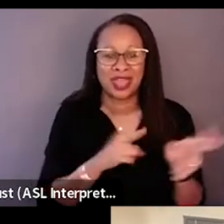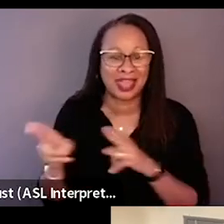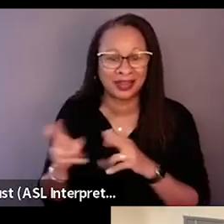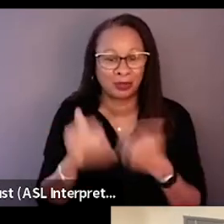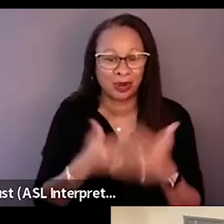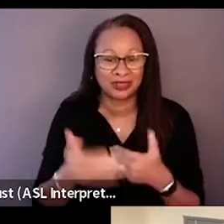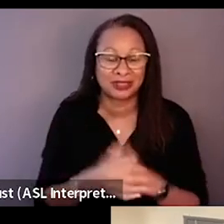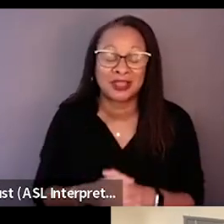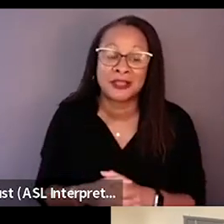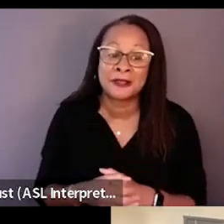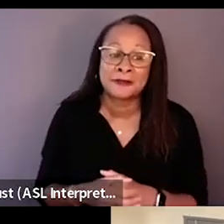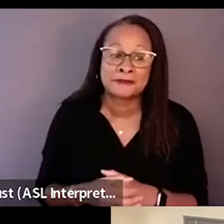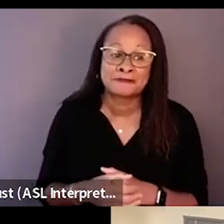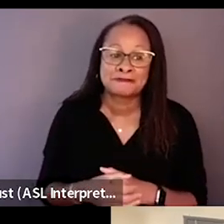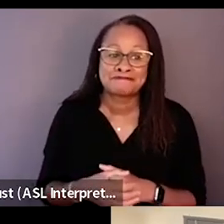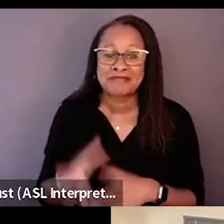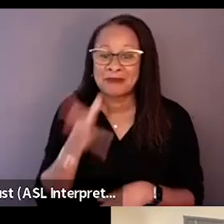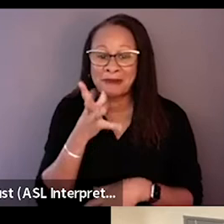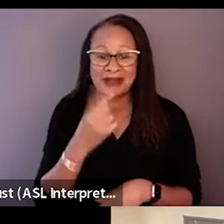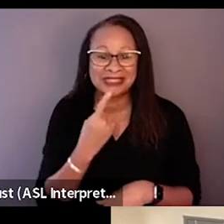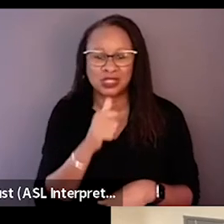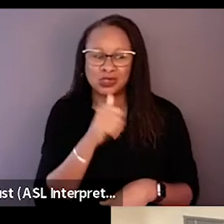'Cause you know, it is when my mom says like, "You don't live here, David.